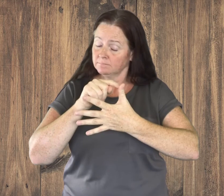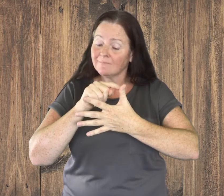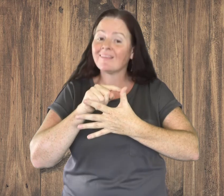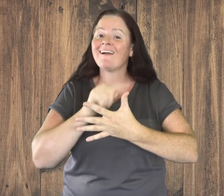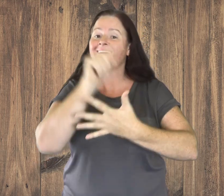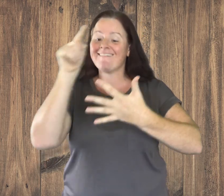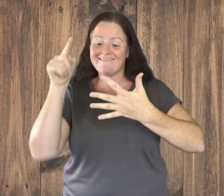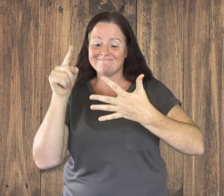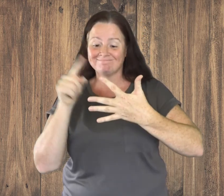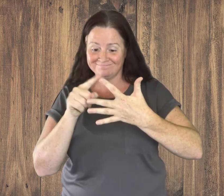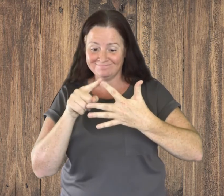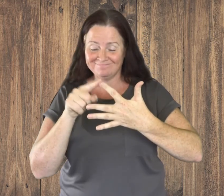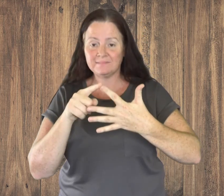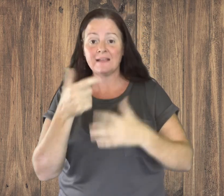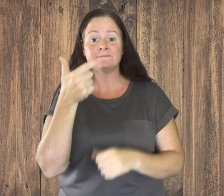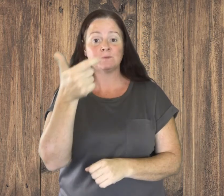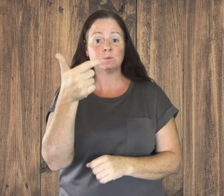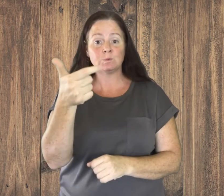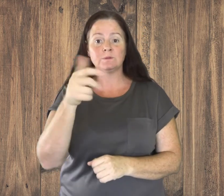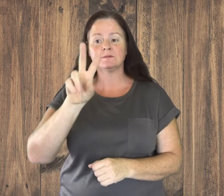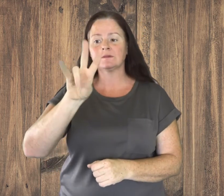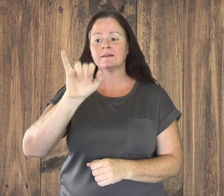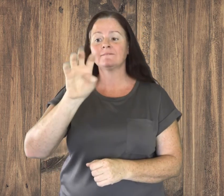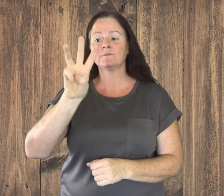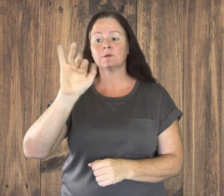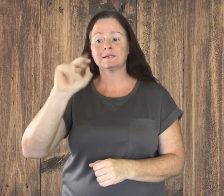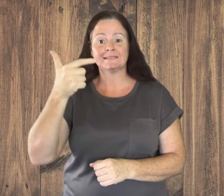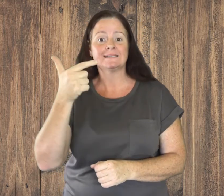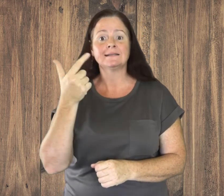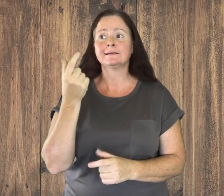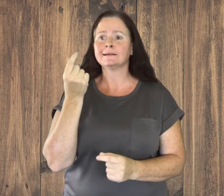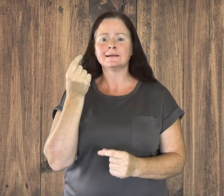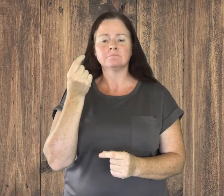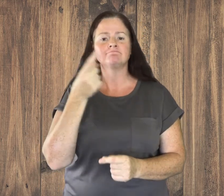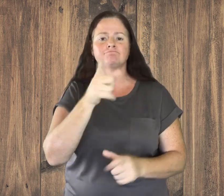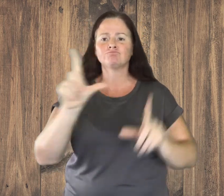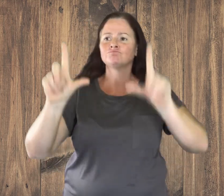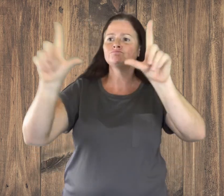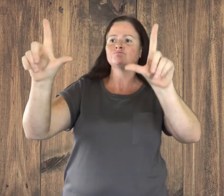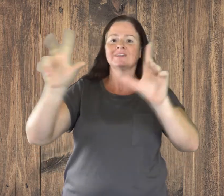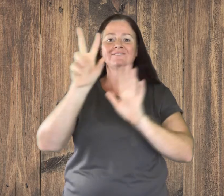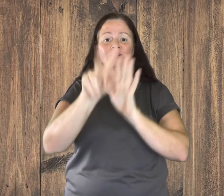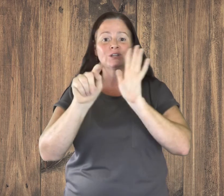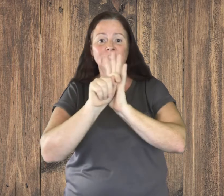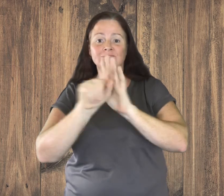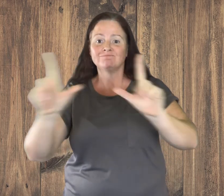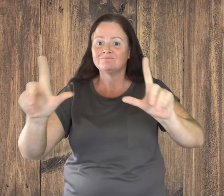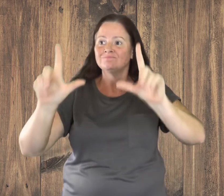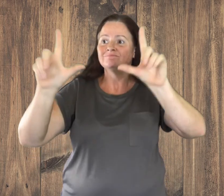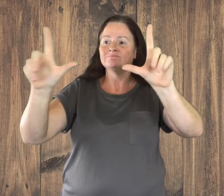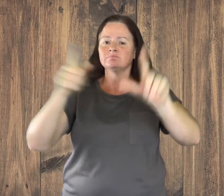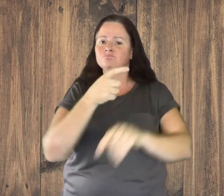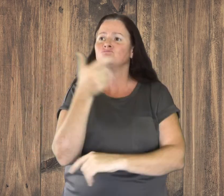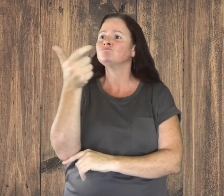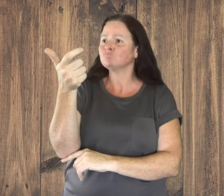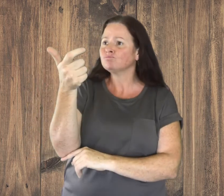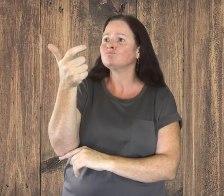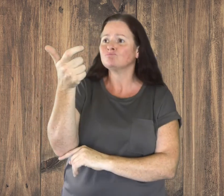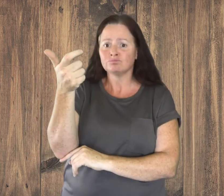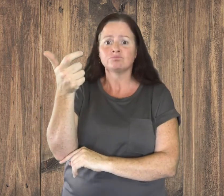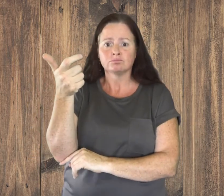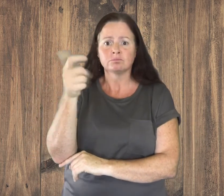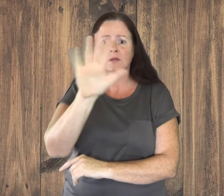Secondly, Viewing is the action of watching a text with comprehension.